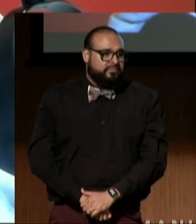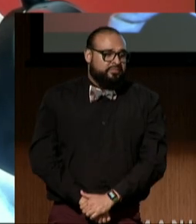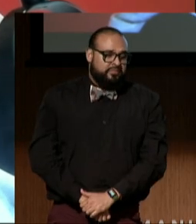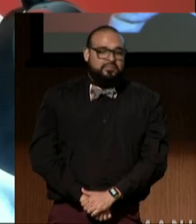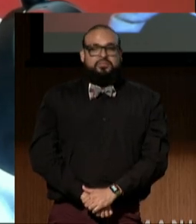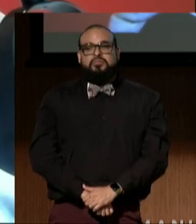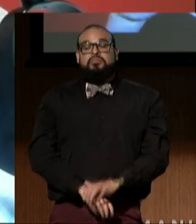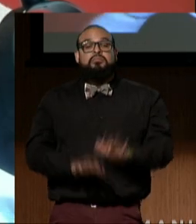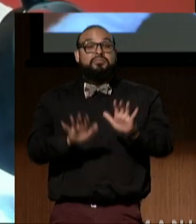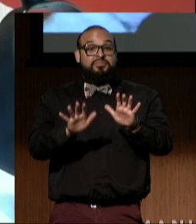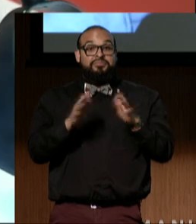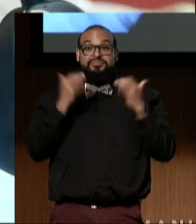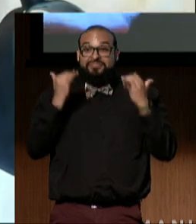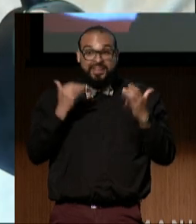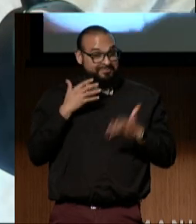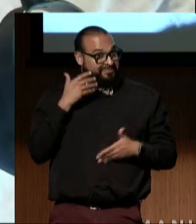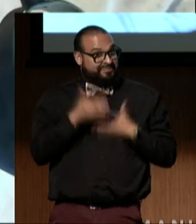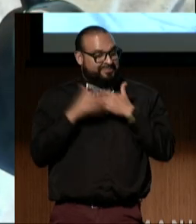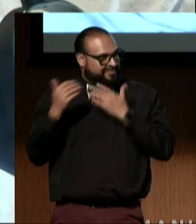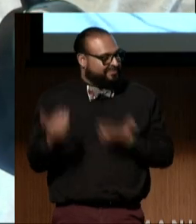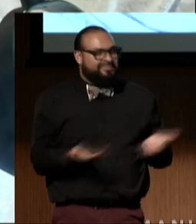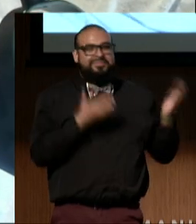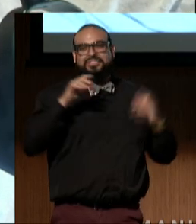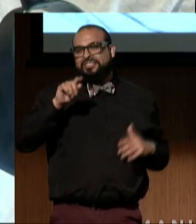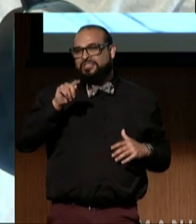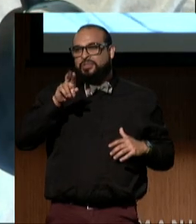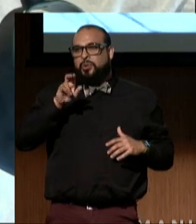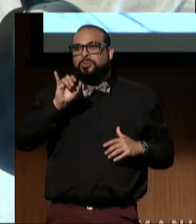Without much ado, here's the trailer for "Patrice."